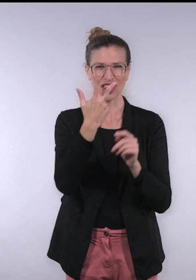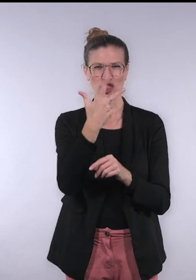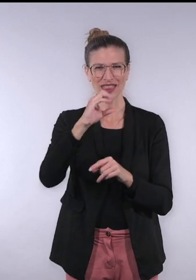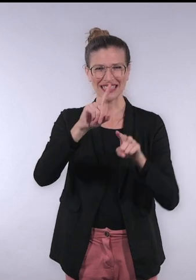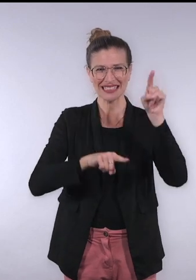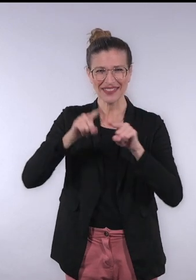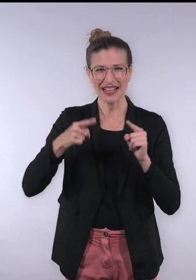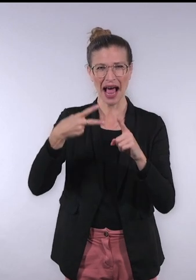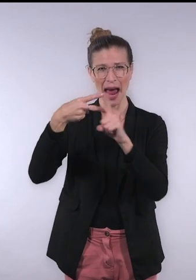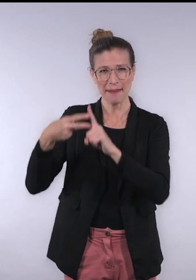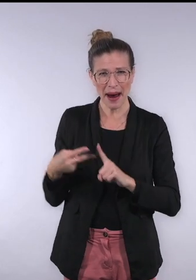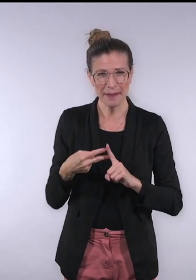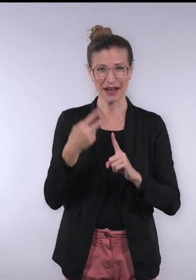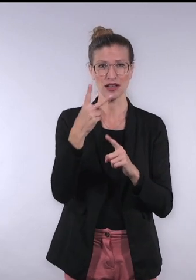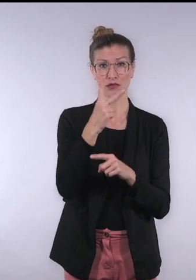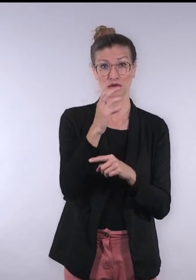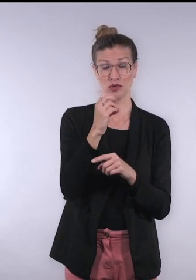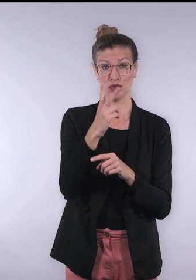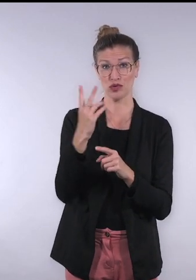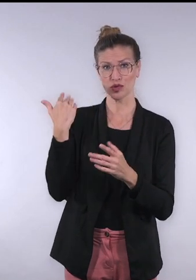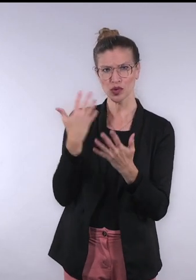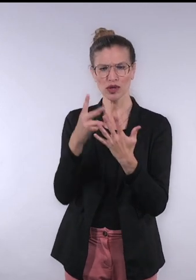and more than 30 apps being developed by 2022.